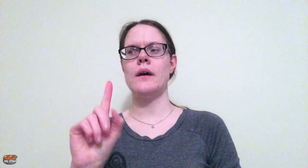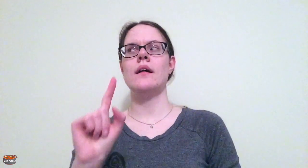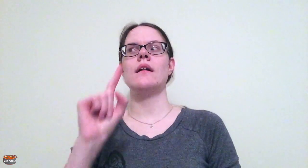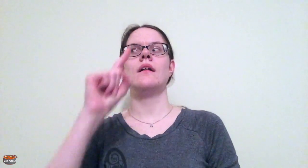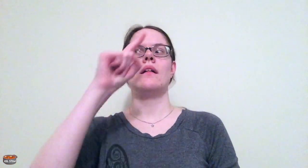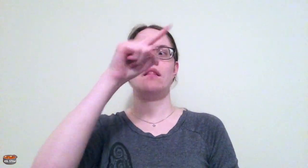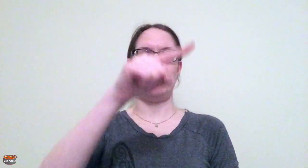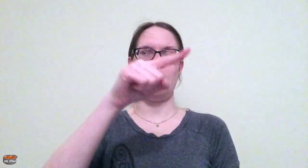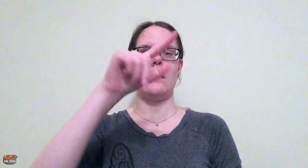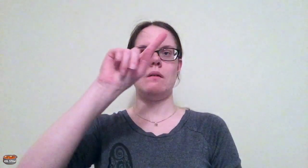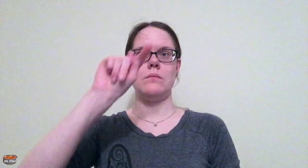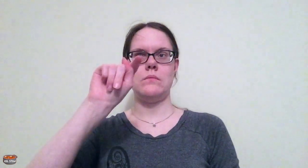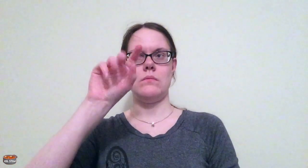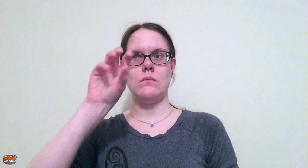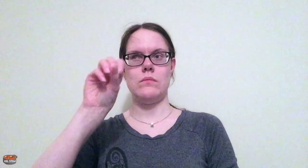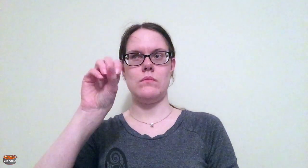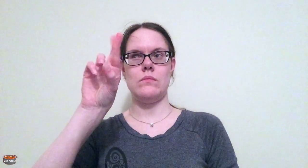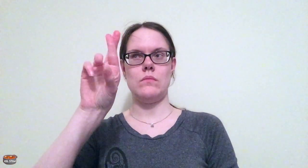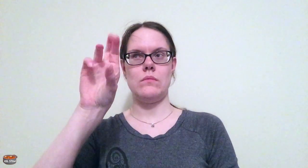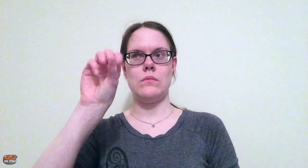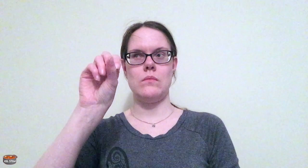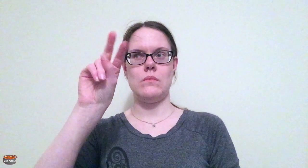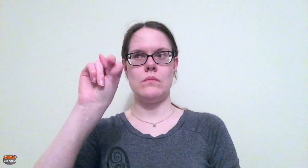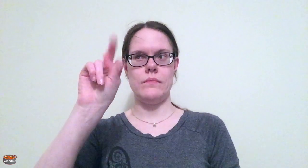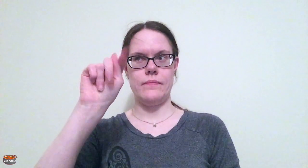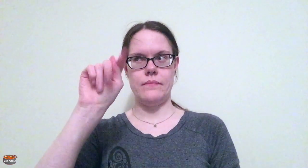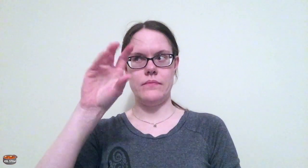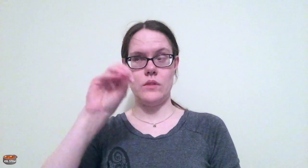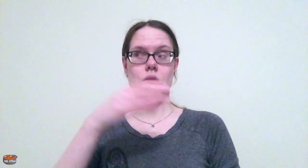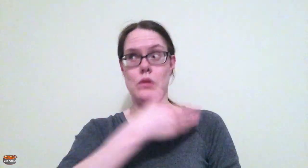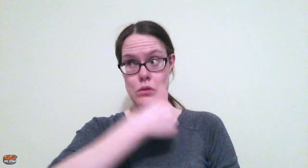in 1906 in Toronto,